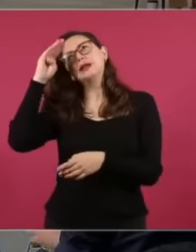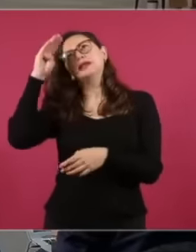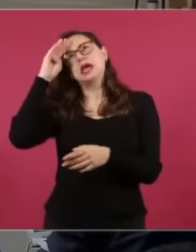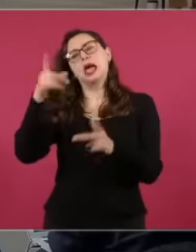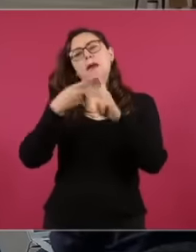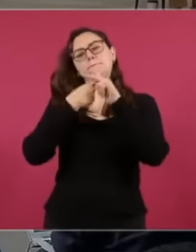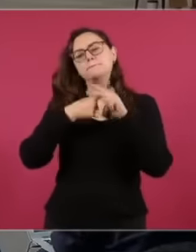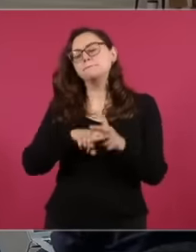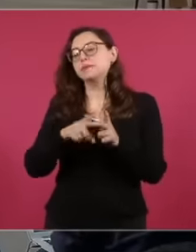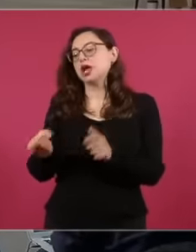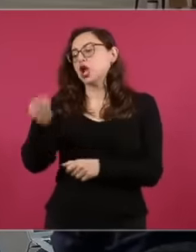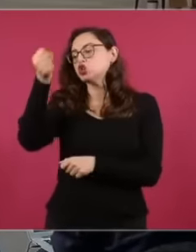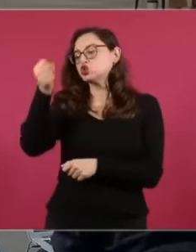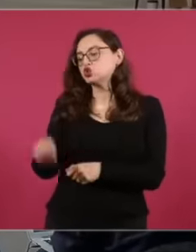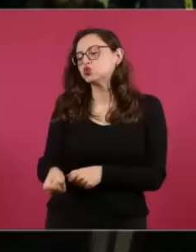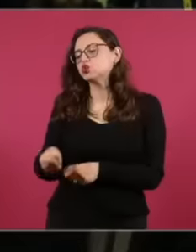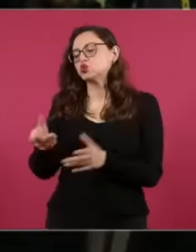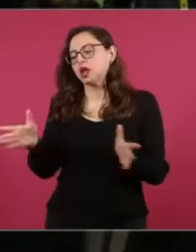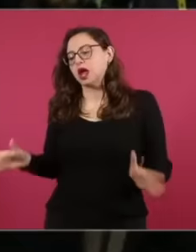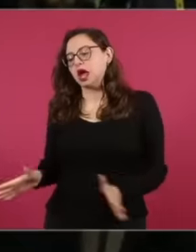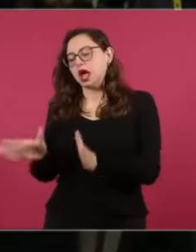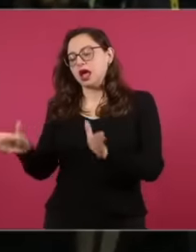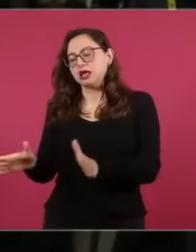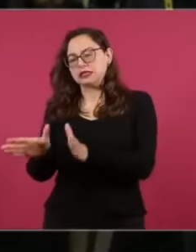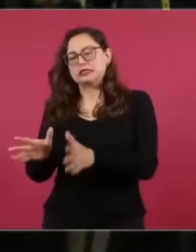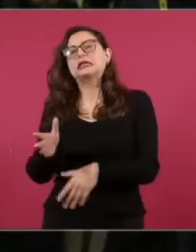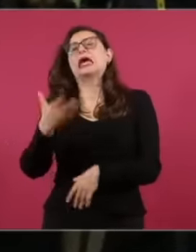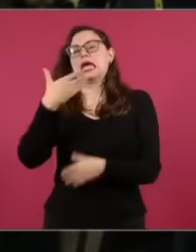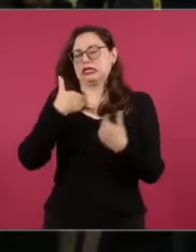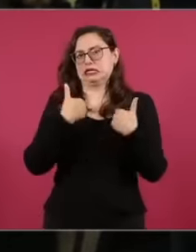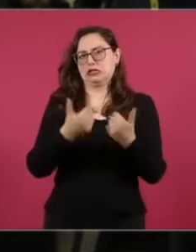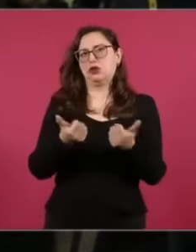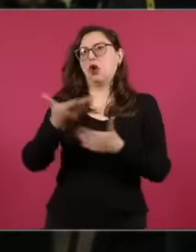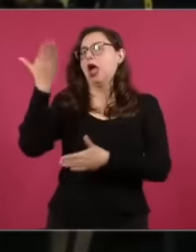area that of course was developing, it is also a bit what you have mentioned